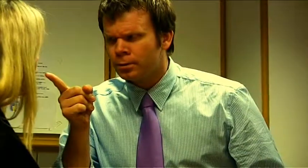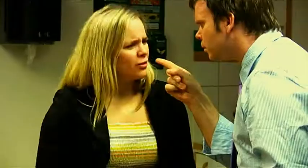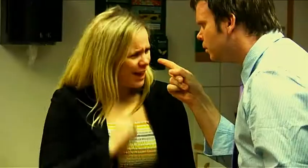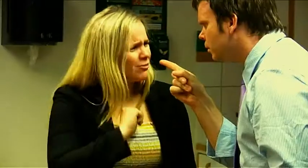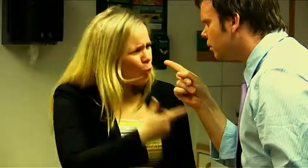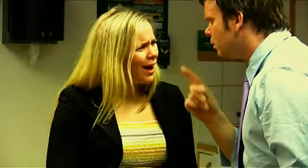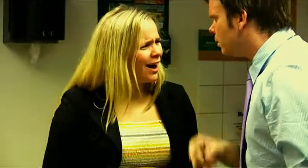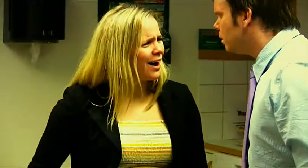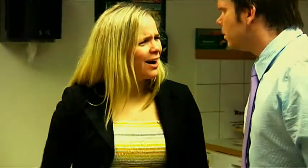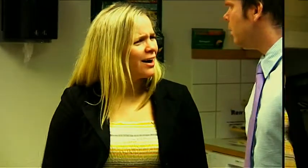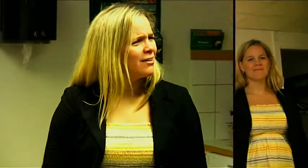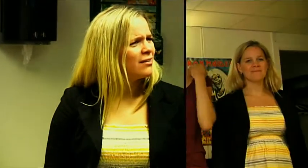Be nice, you too!